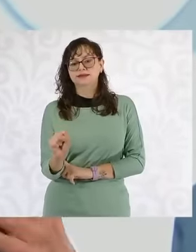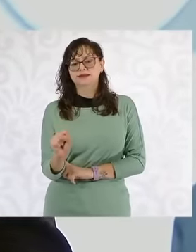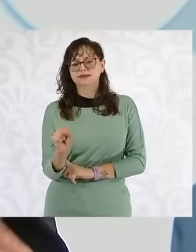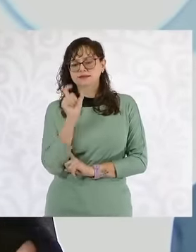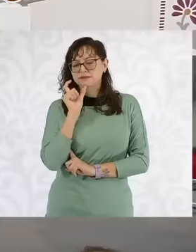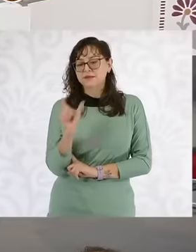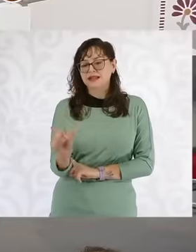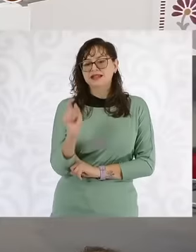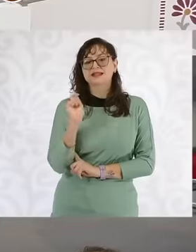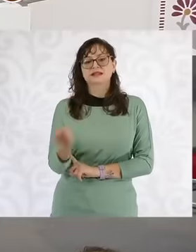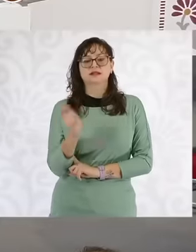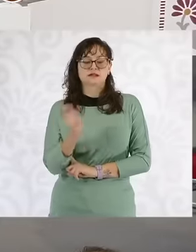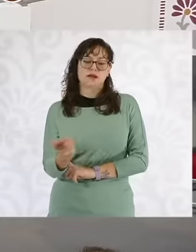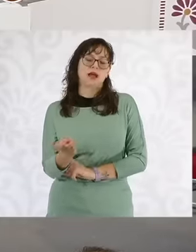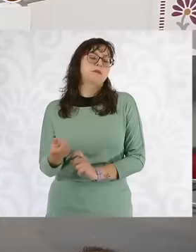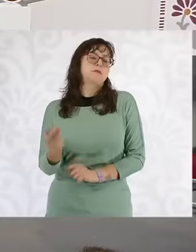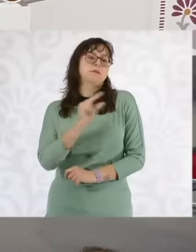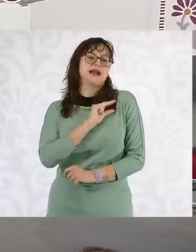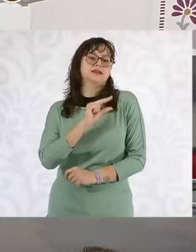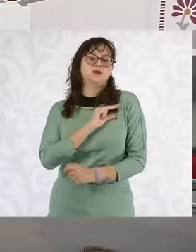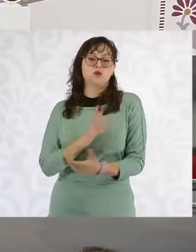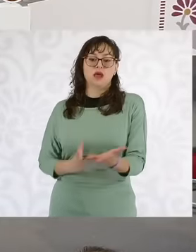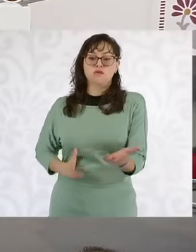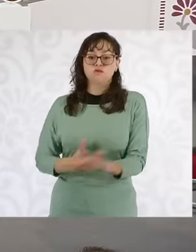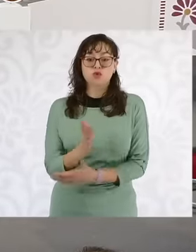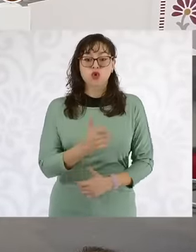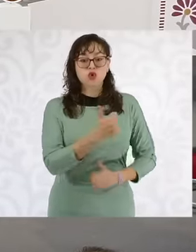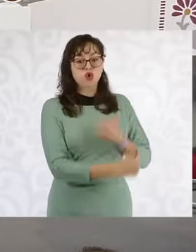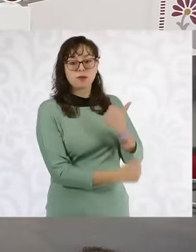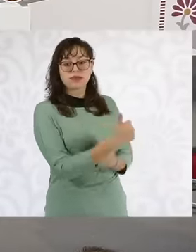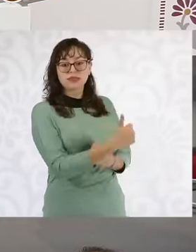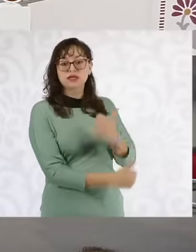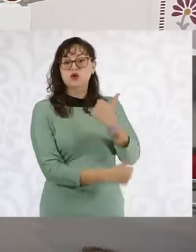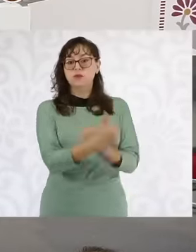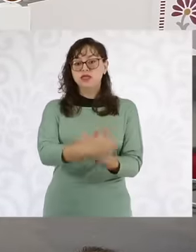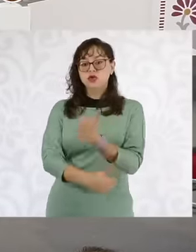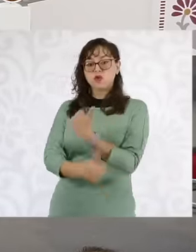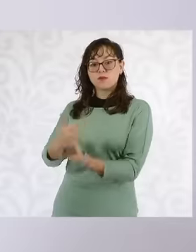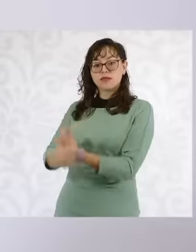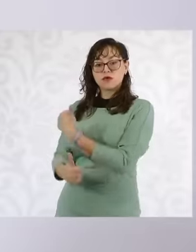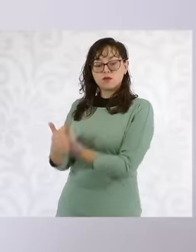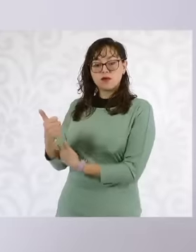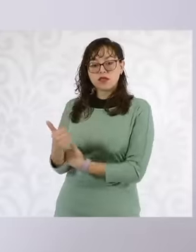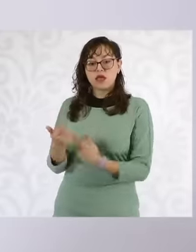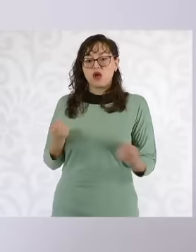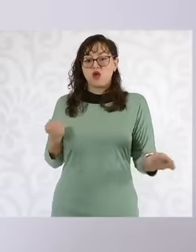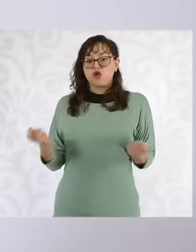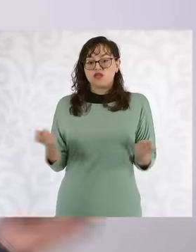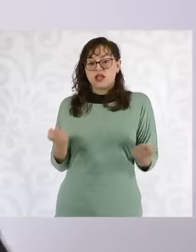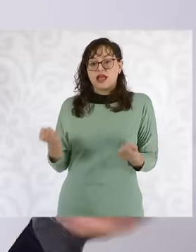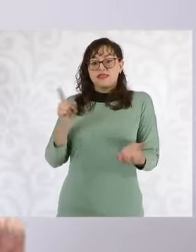private companies. that competed with each other and that were governed by commercial law, not by